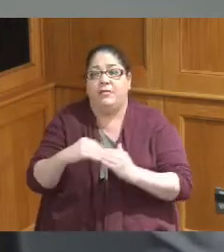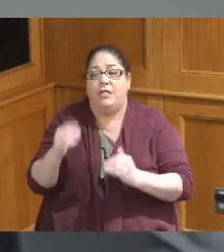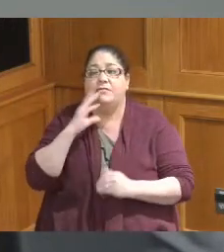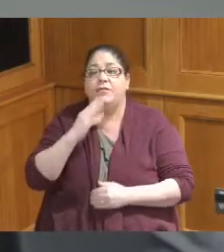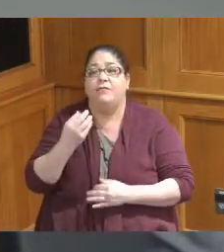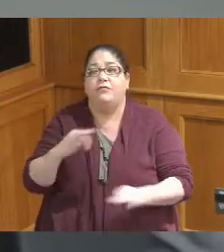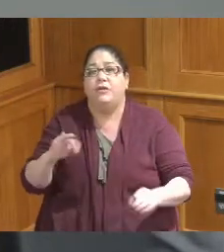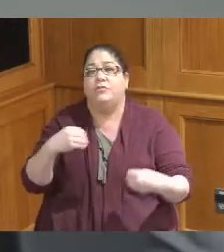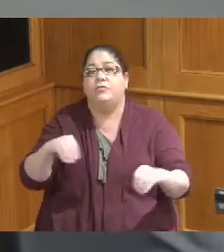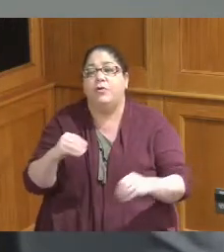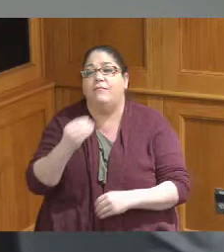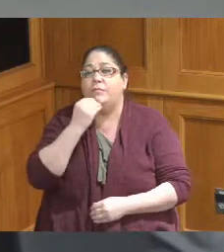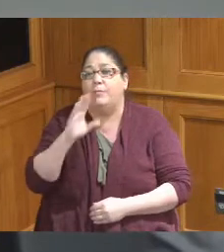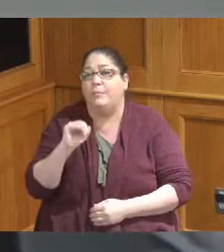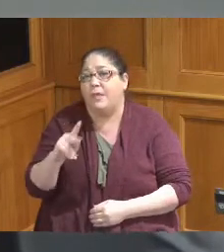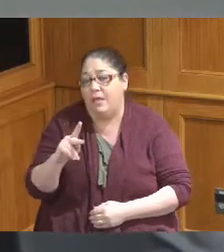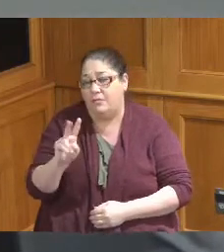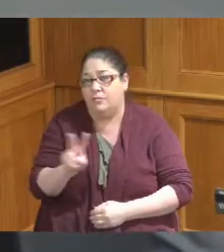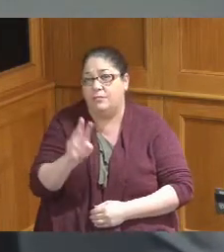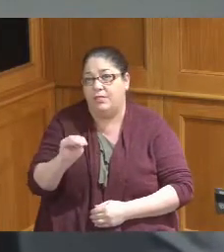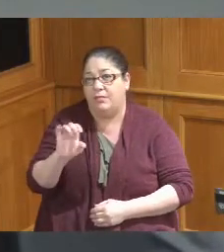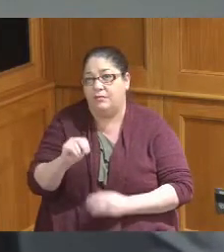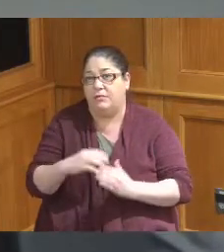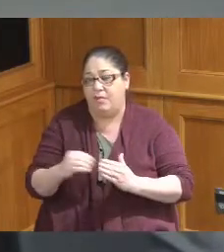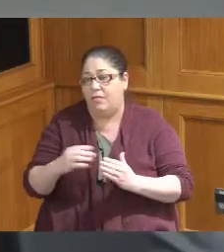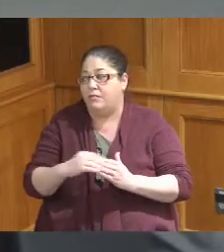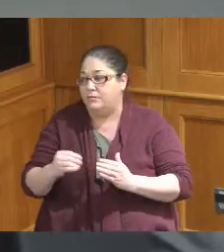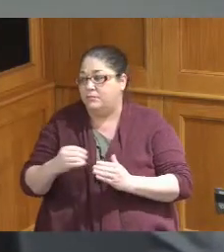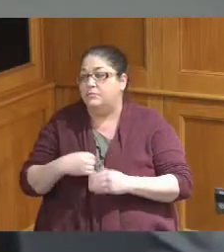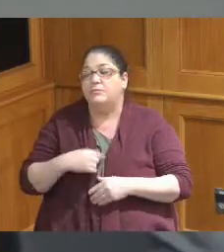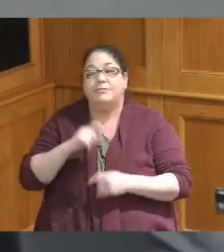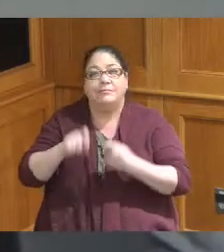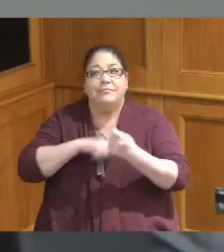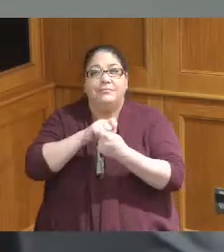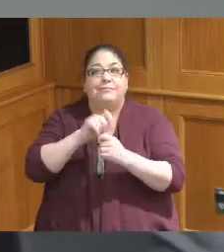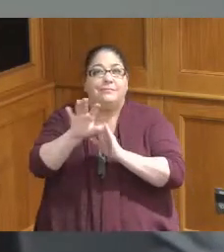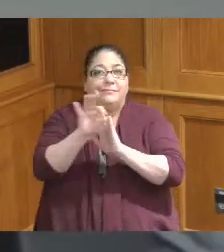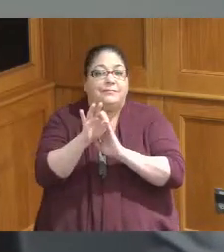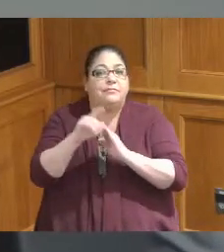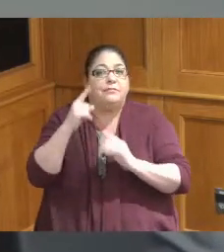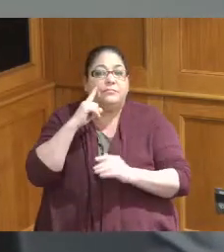the Freestore Foodbank as though as the Board is aware was specifically selected for this specific